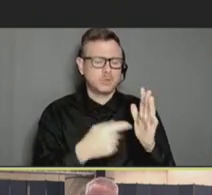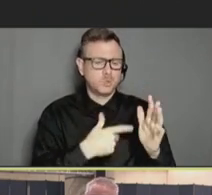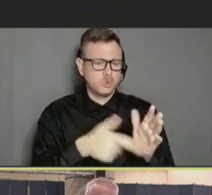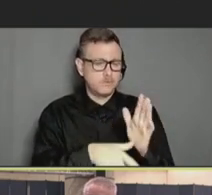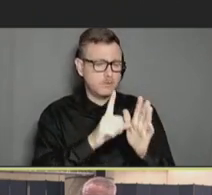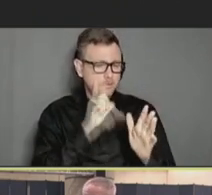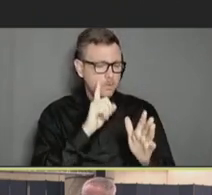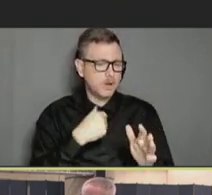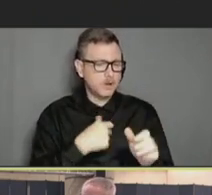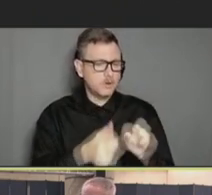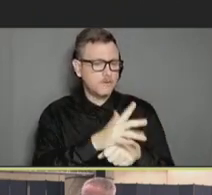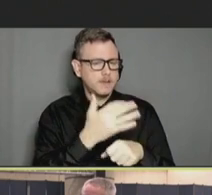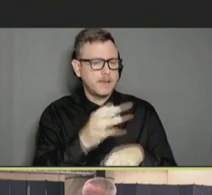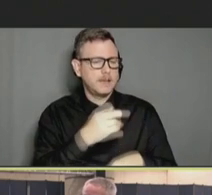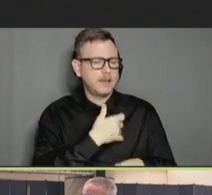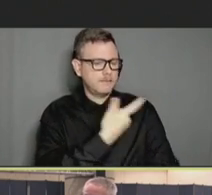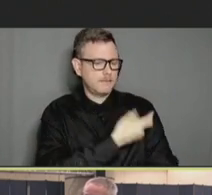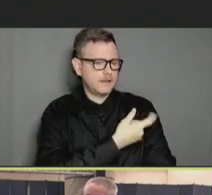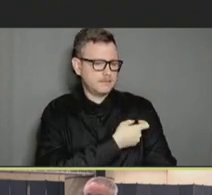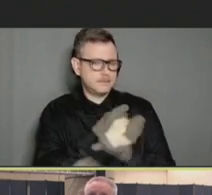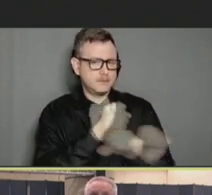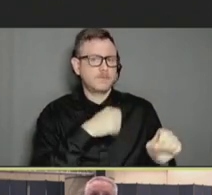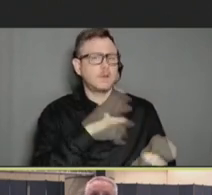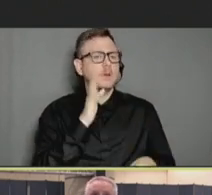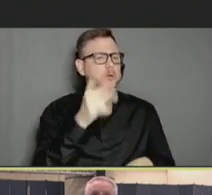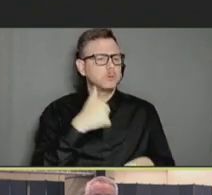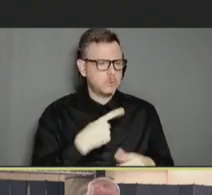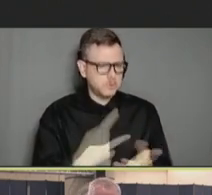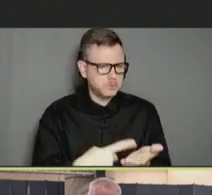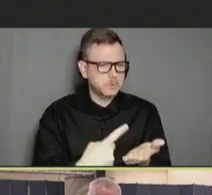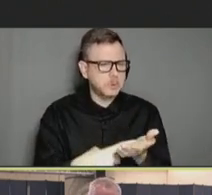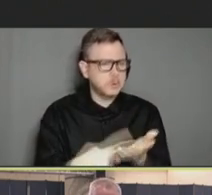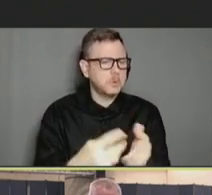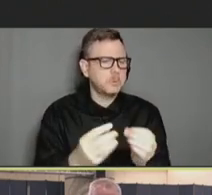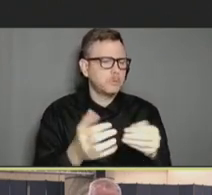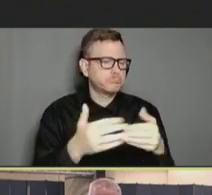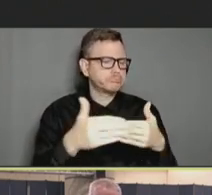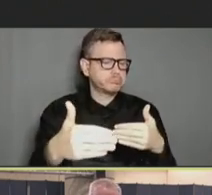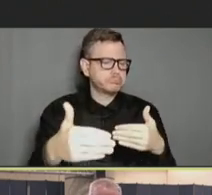although we will certainly entertain those discussions as needed going forward. But I'm